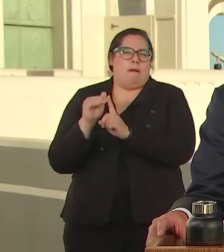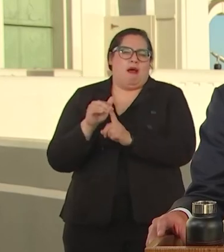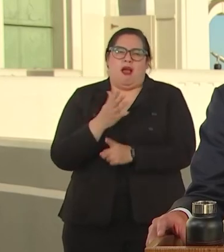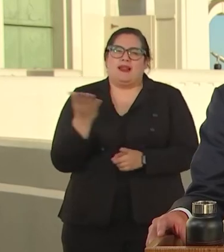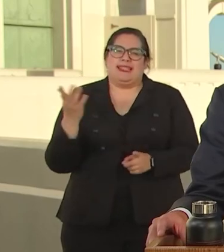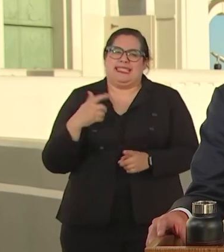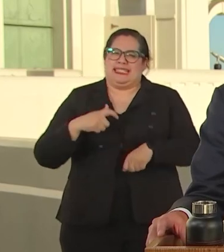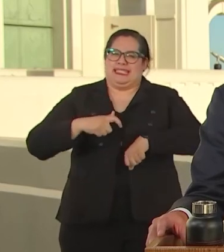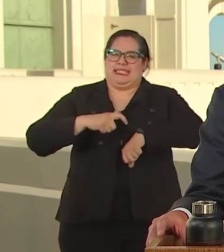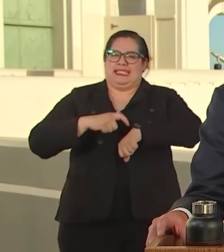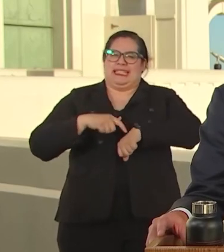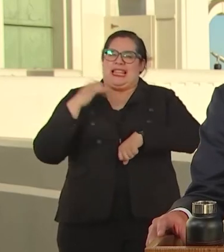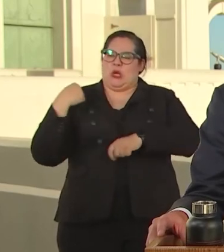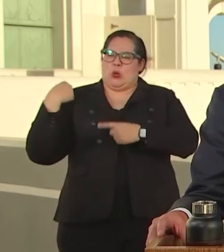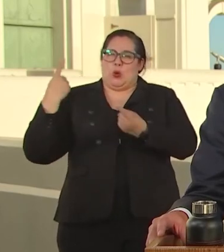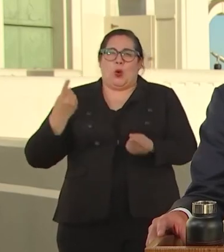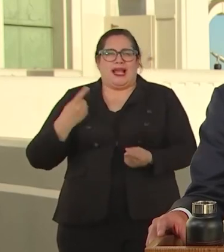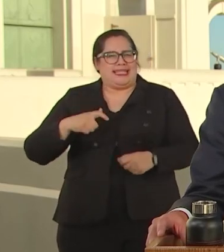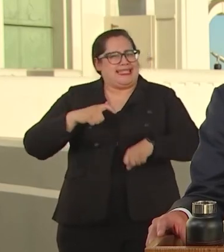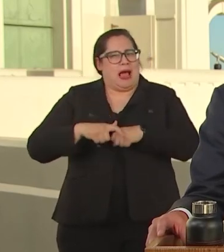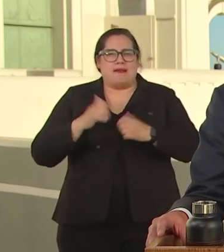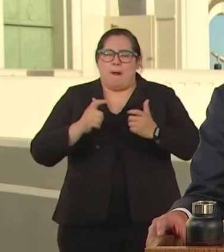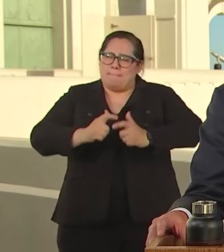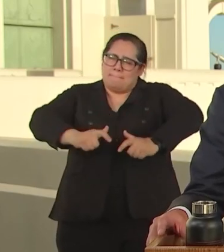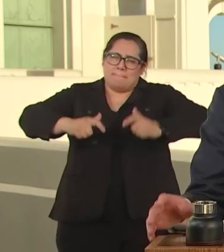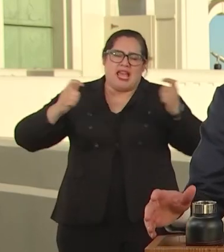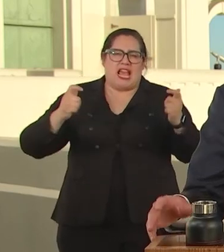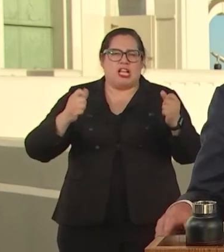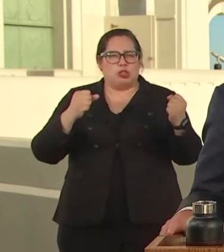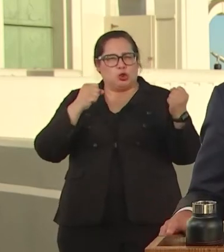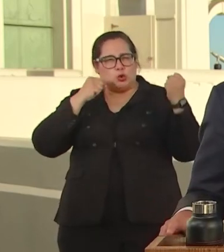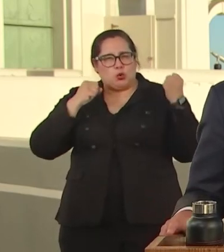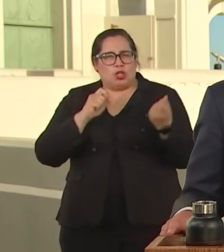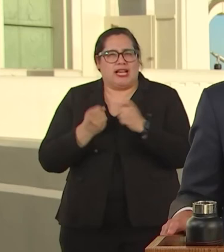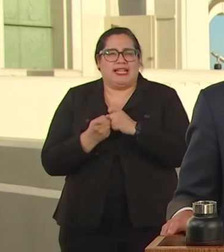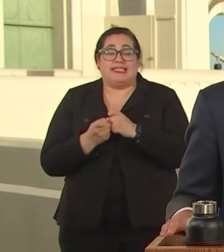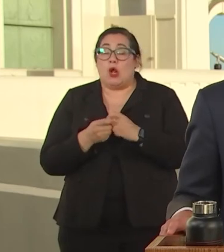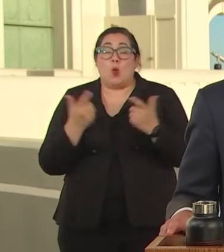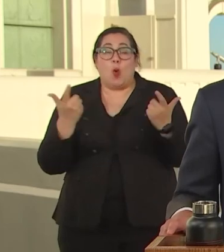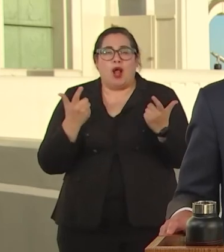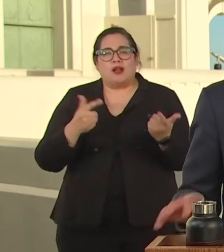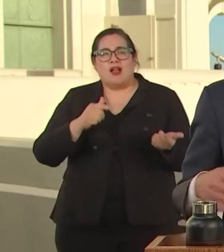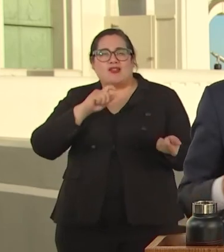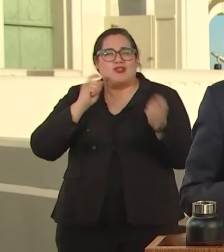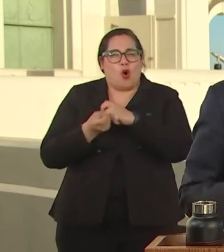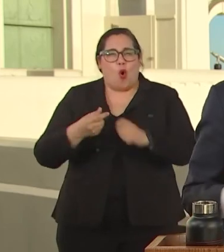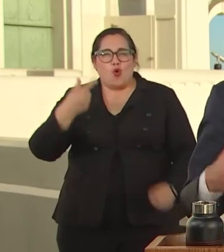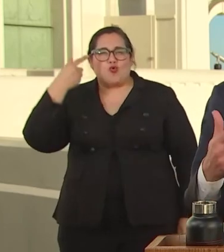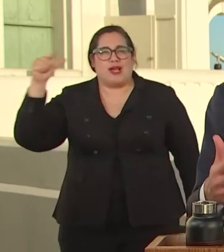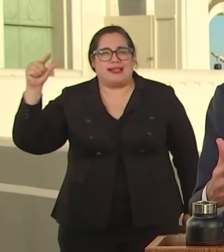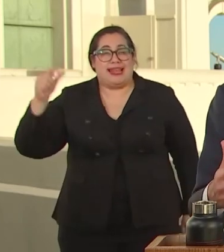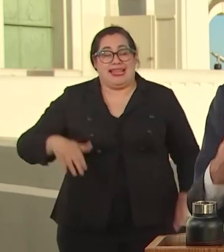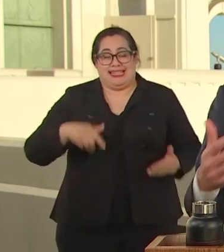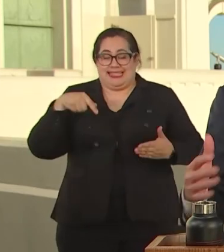GO GREEN. AND CITIES WITH LEADING THE WAY. IT'S BEEN MY HONOR TO CHAIR